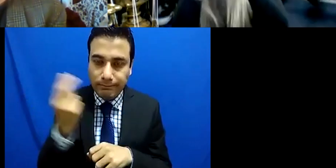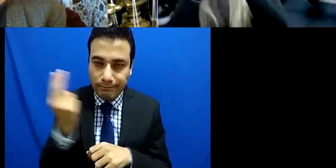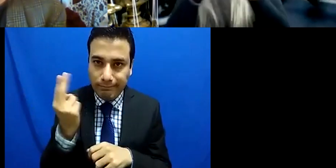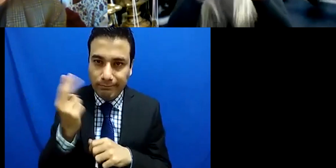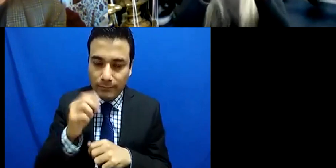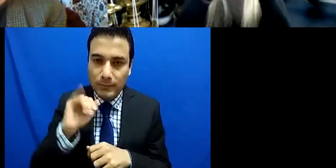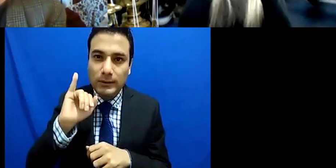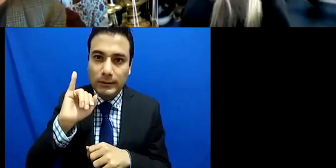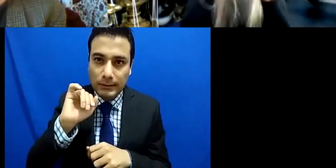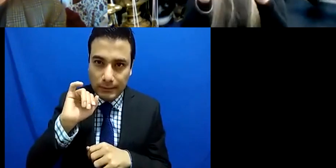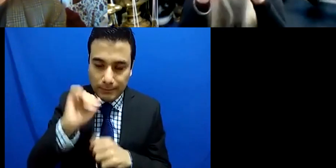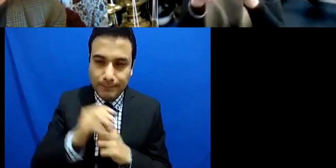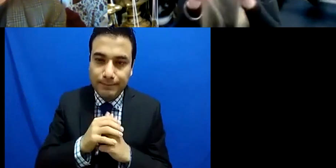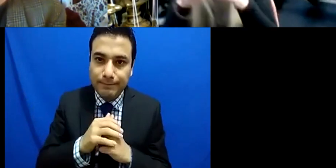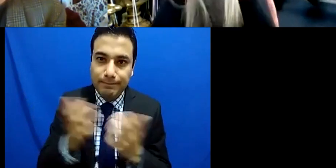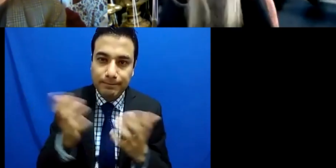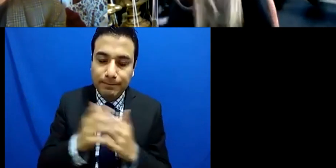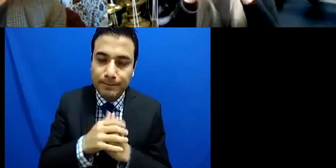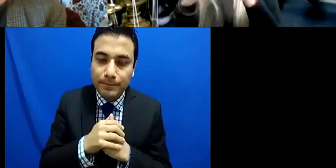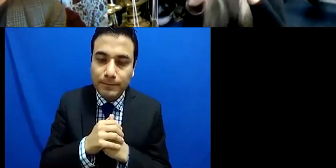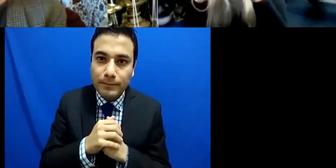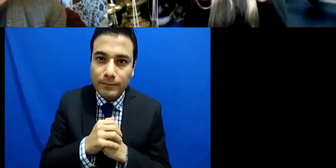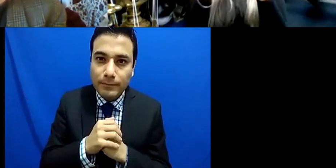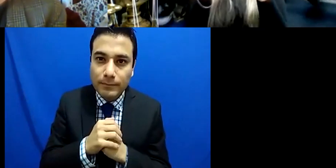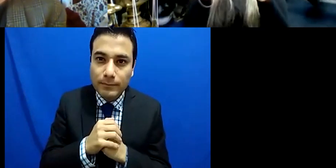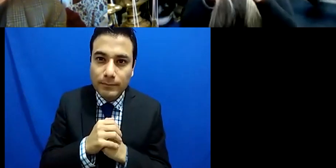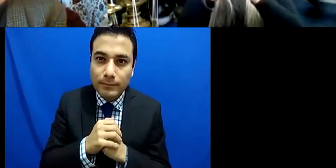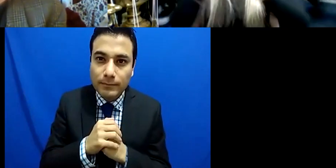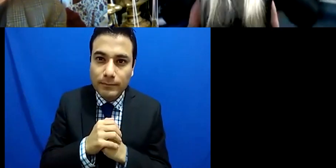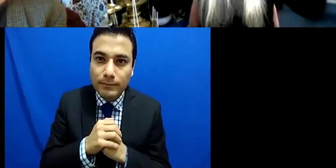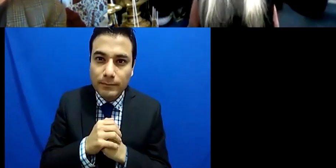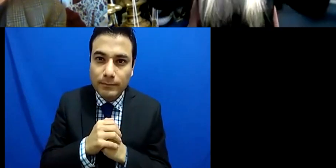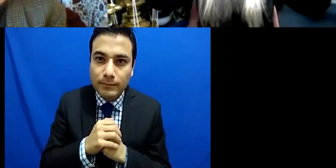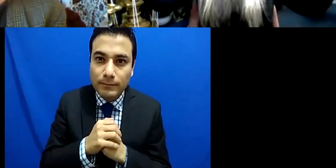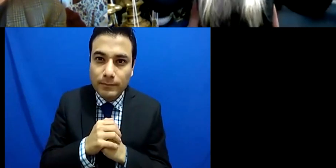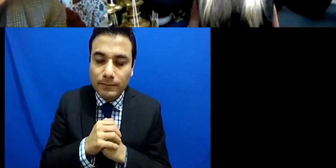you know learning my new things subtle subtle things that will then make the big difference